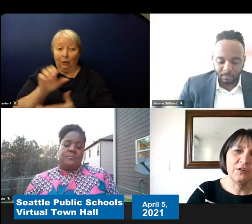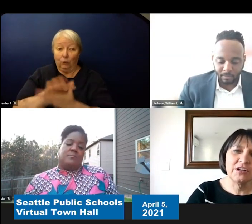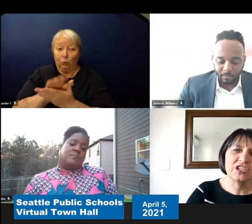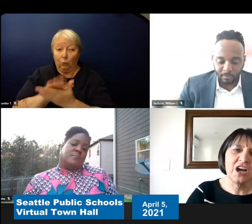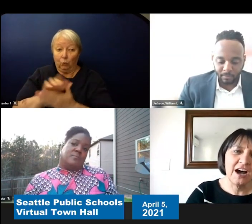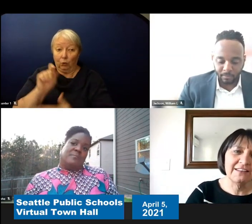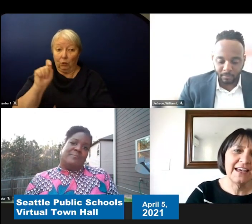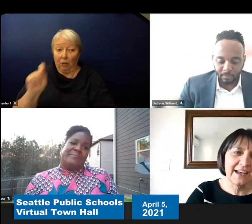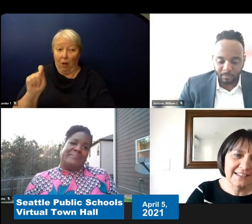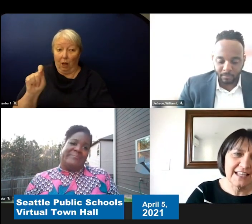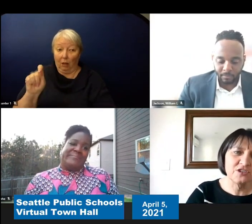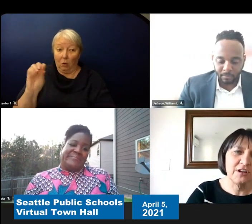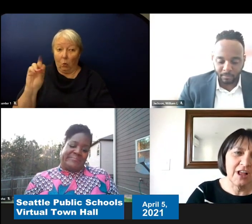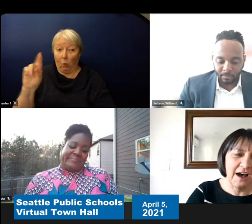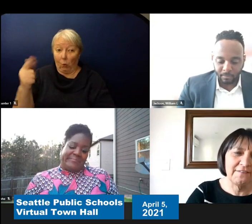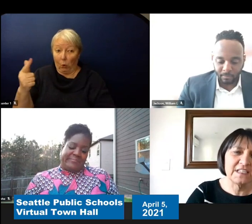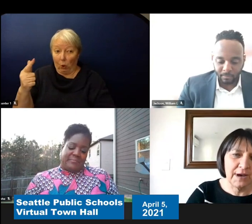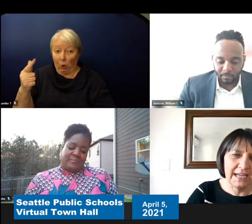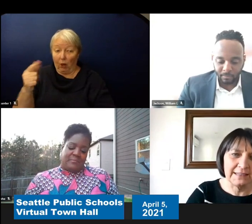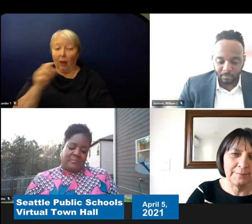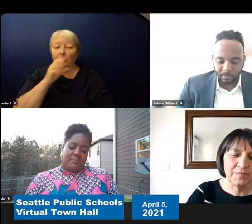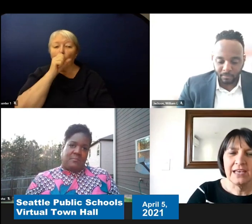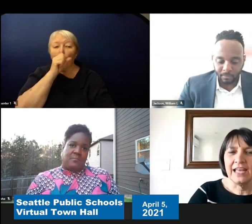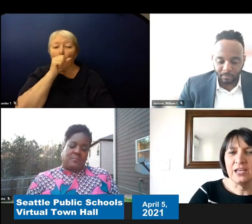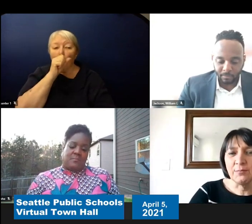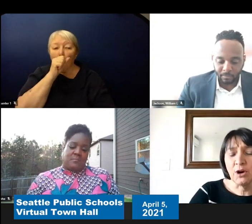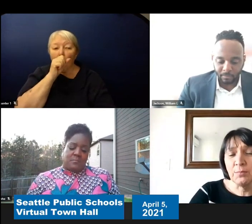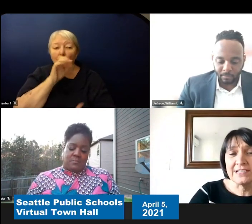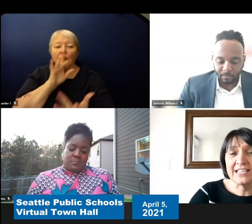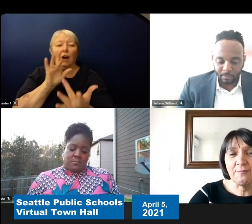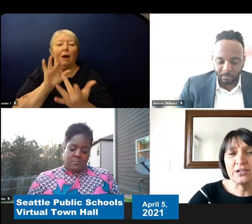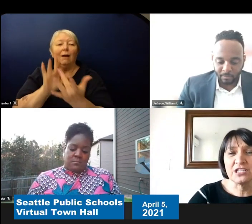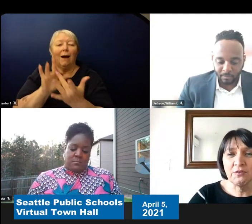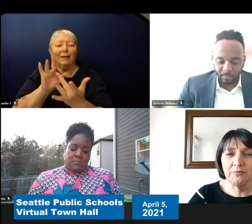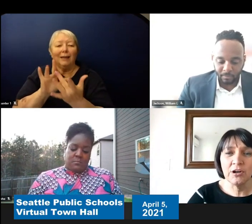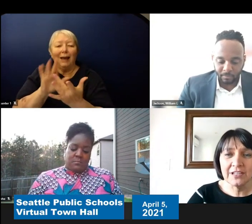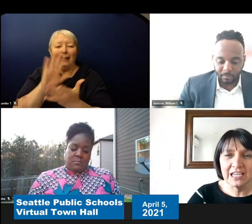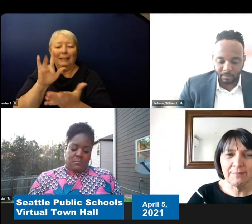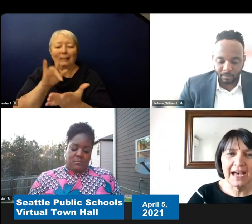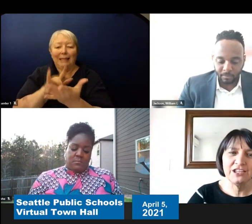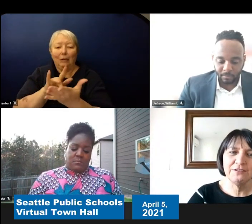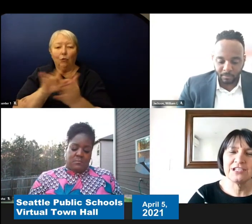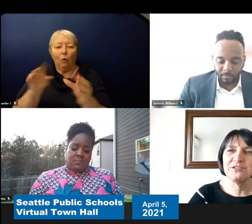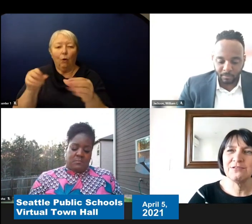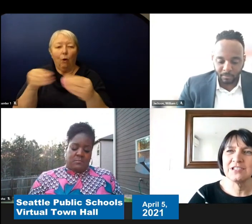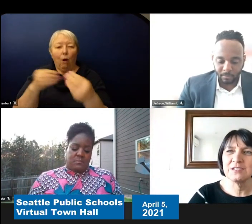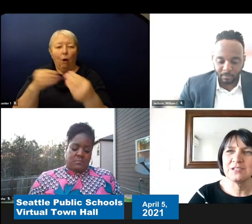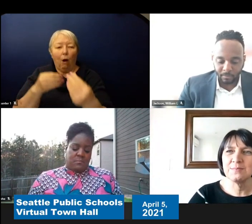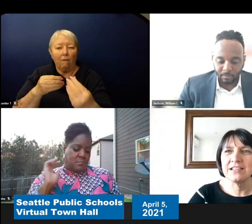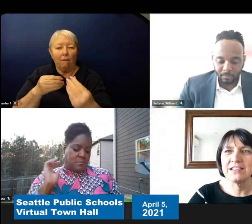‘Contact Central Office’ button and the appropriate staff person will work to get back to you as soon as possible.